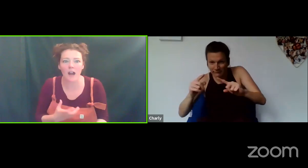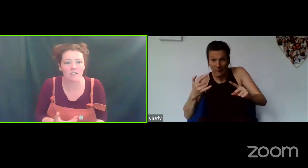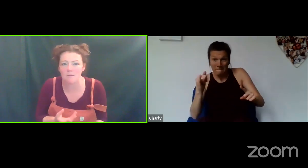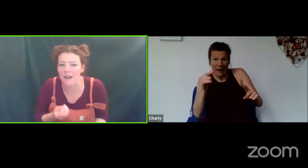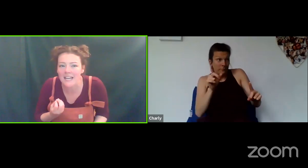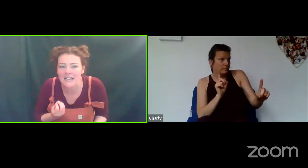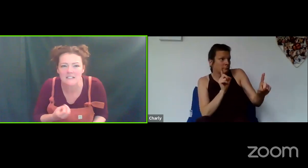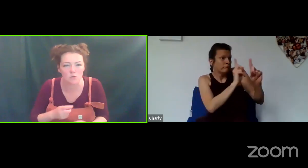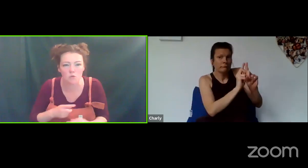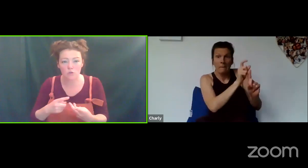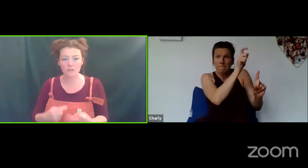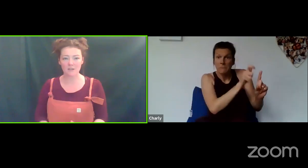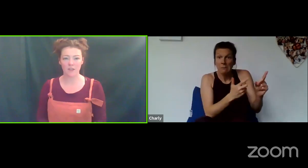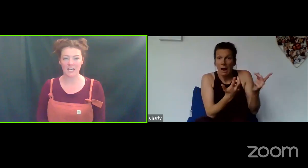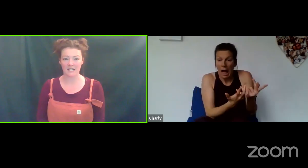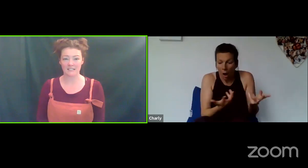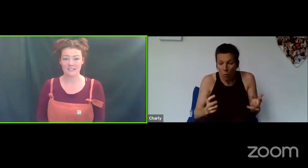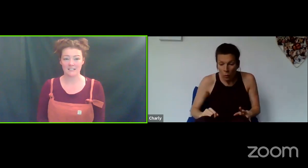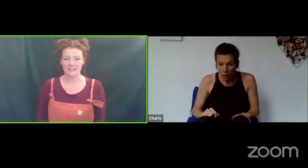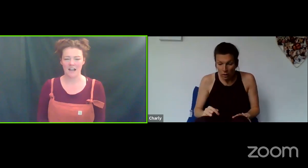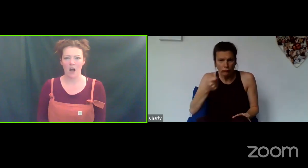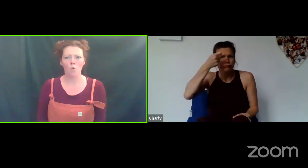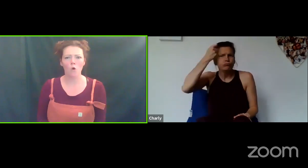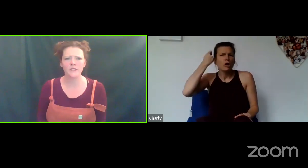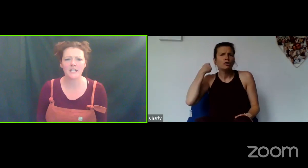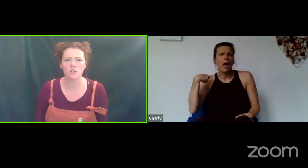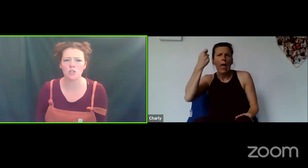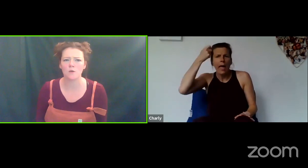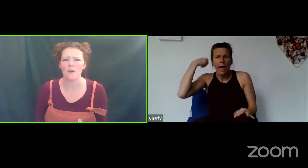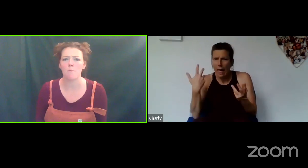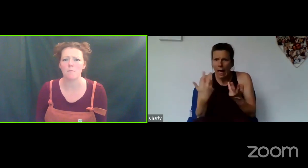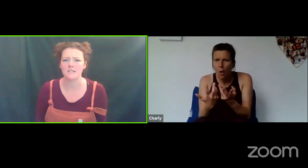character might eat all those different things. What would they do if they bumped